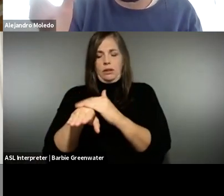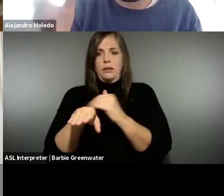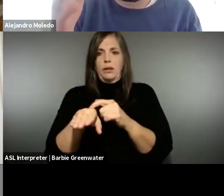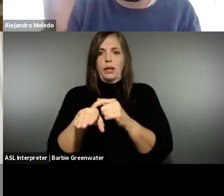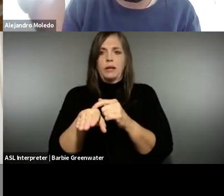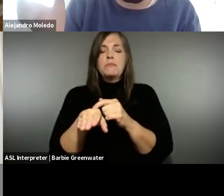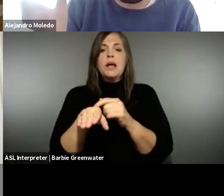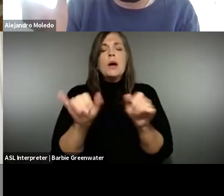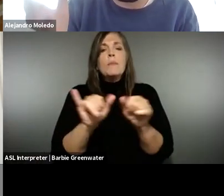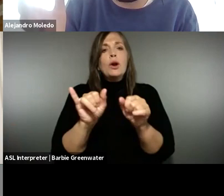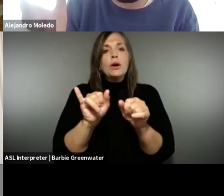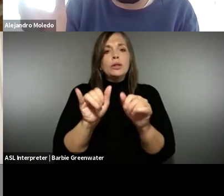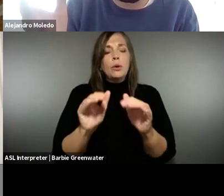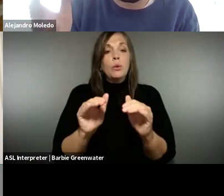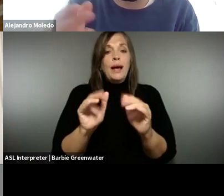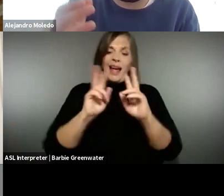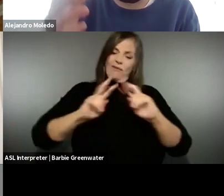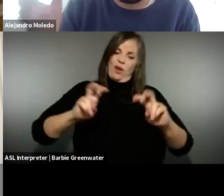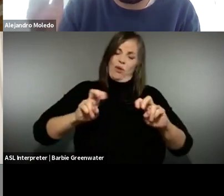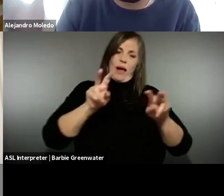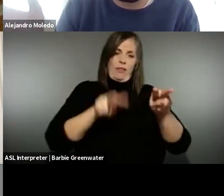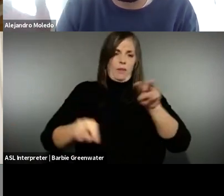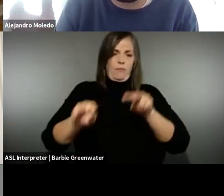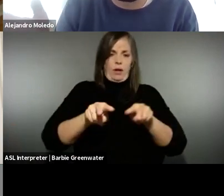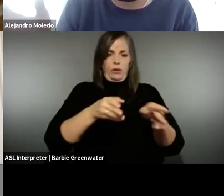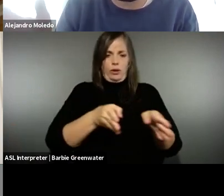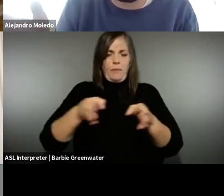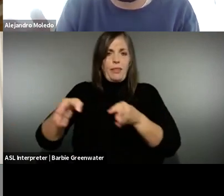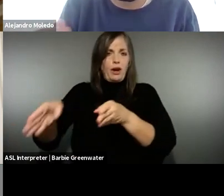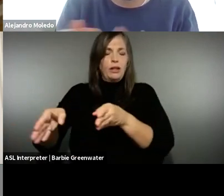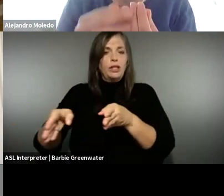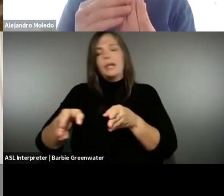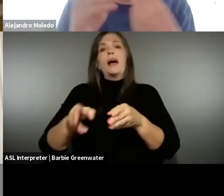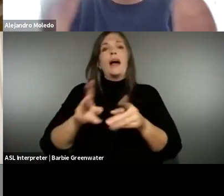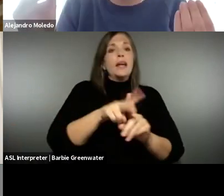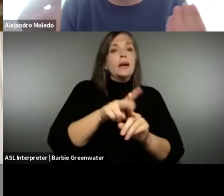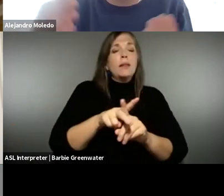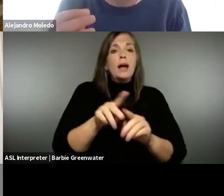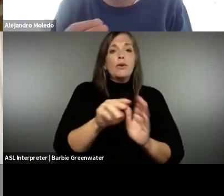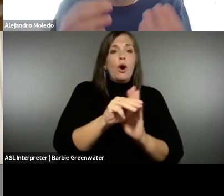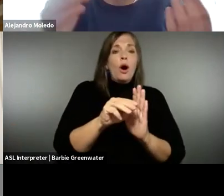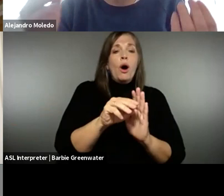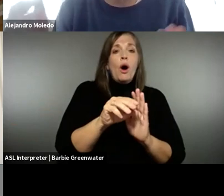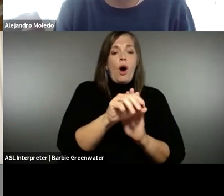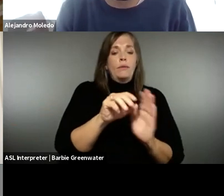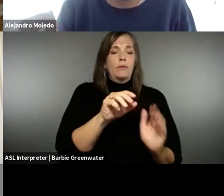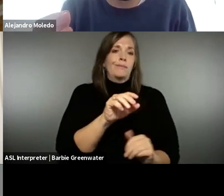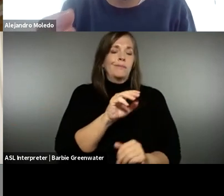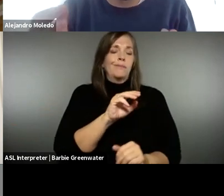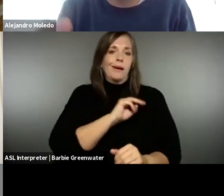accessibility professional, but if we look at the monitoring , the different monitoring methodologies